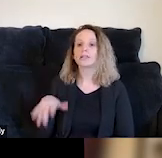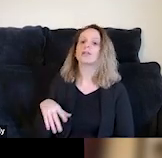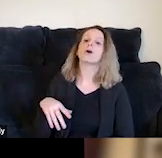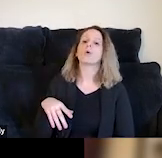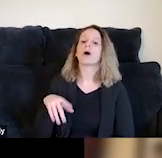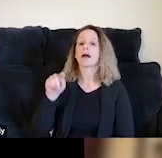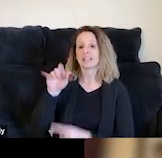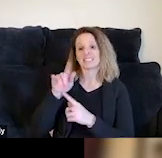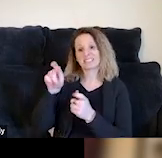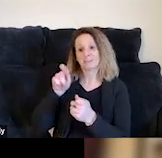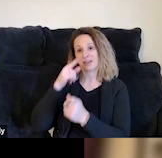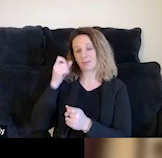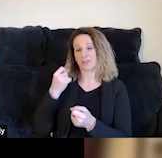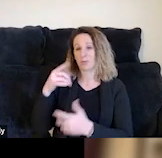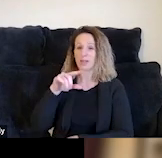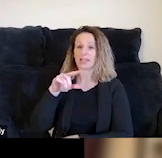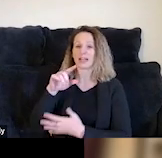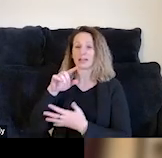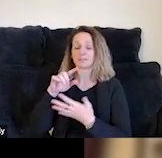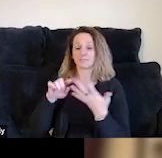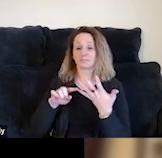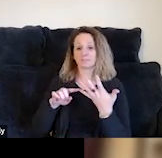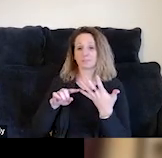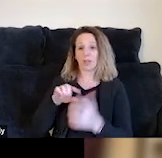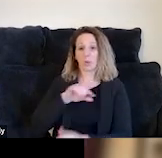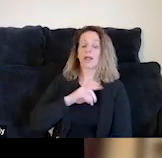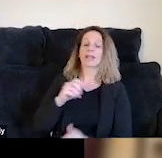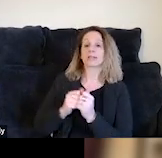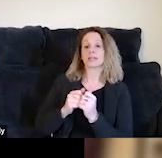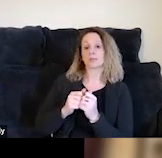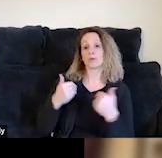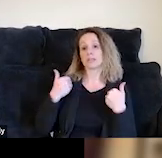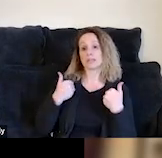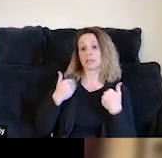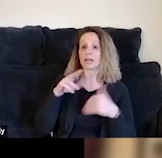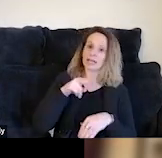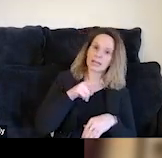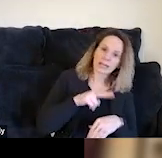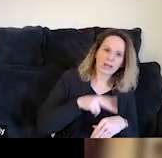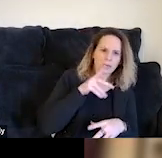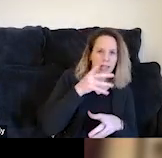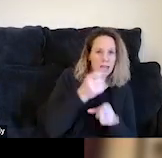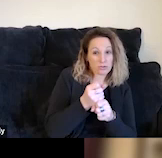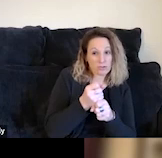because they have so many qualities that exist amongst adolescents, such as some natural distrust, and isolation,